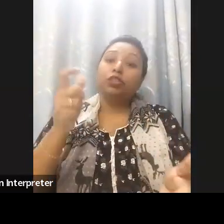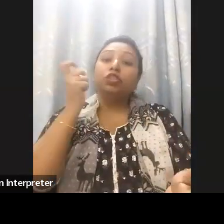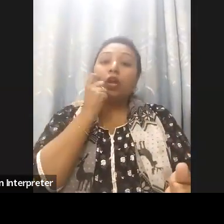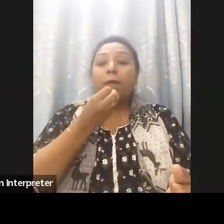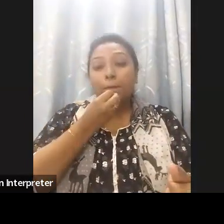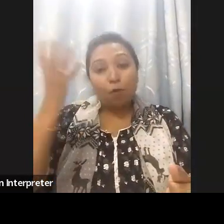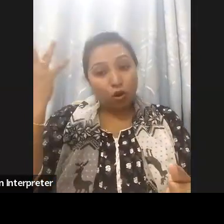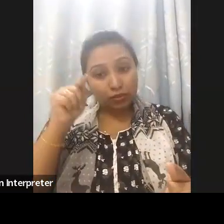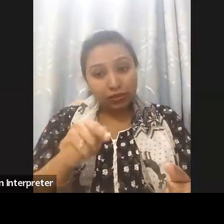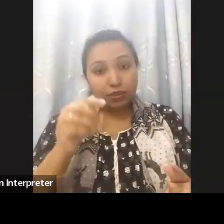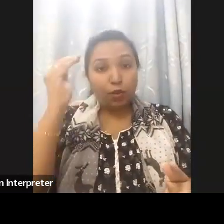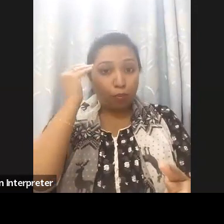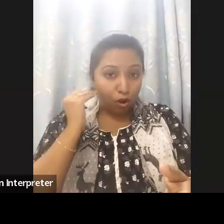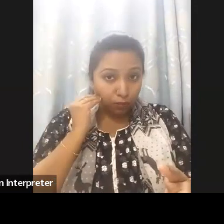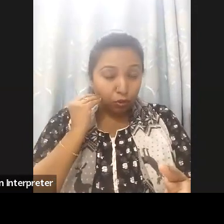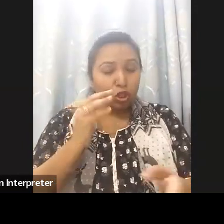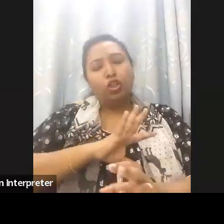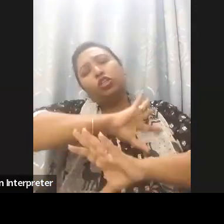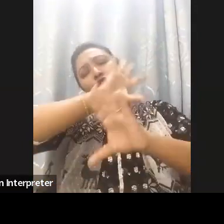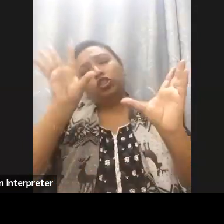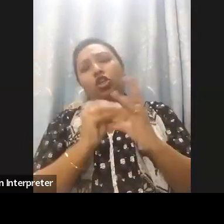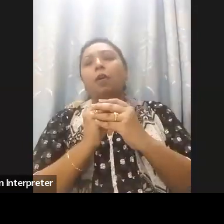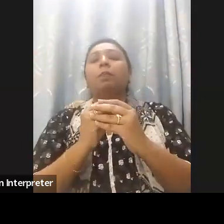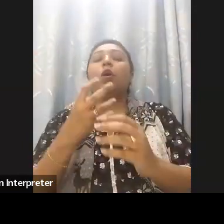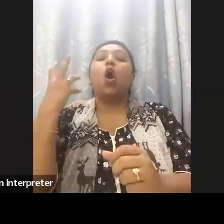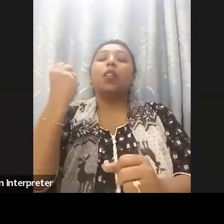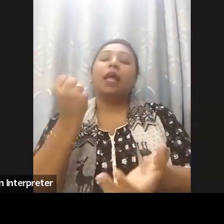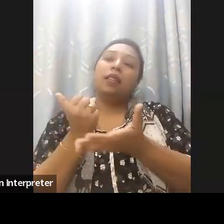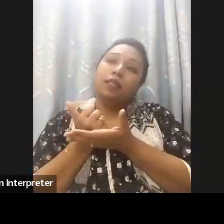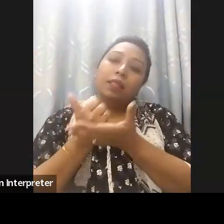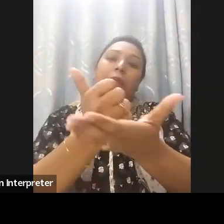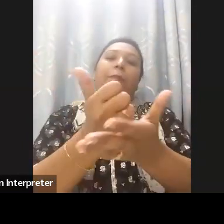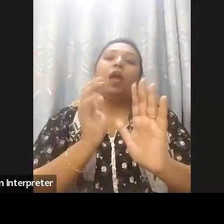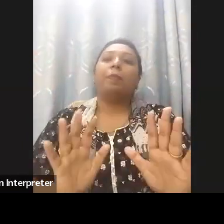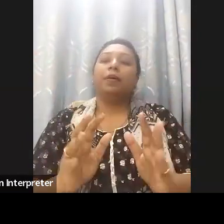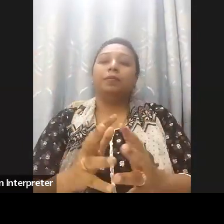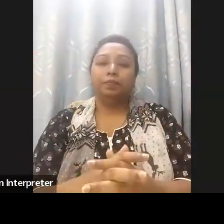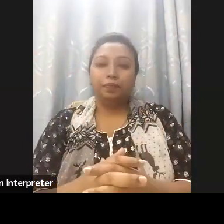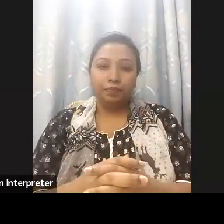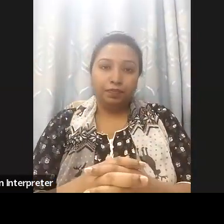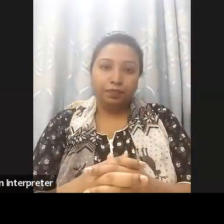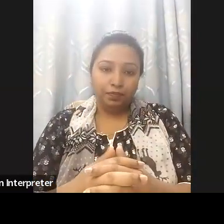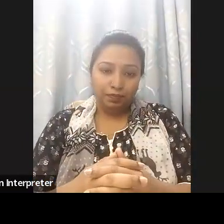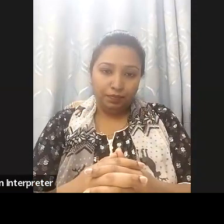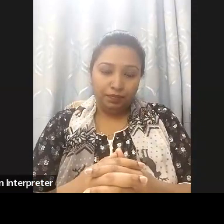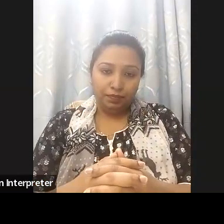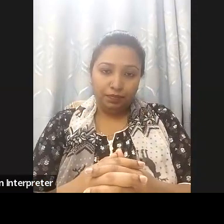and enacted the Rights and Protection of Person with Disability Act 2013 in Bangladesh. To ensure